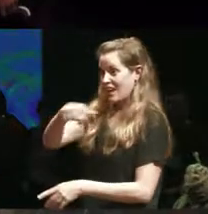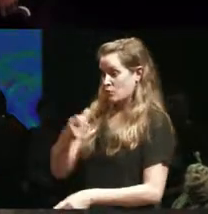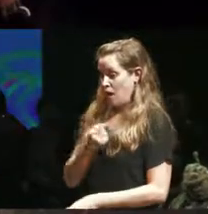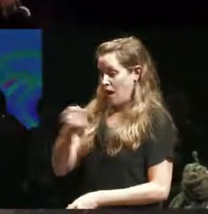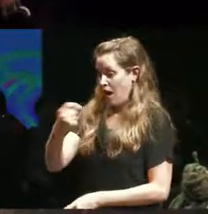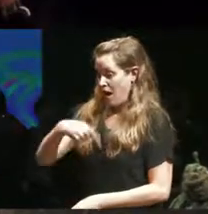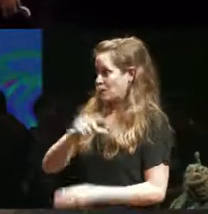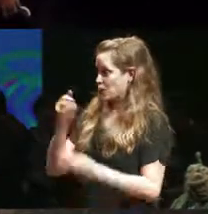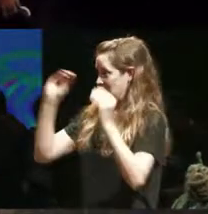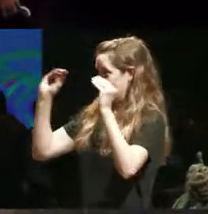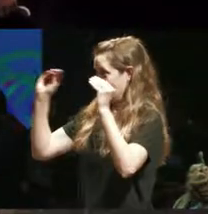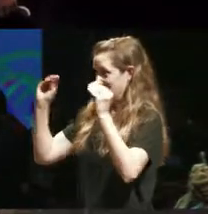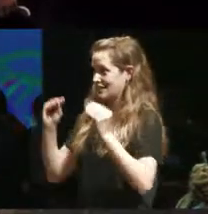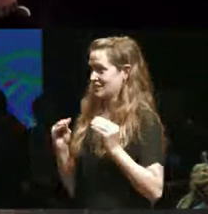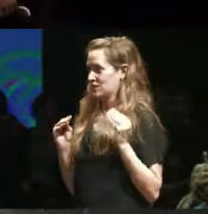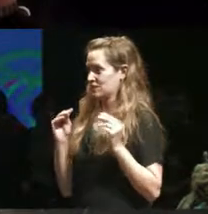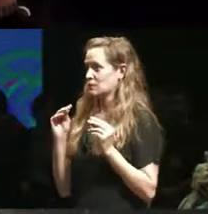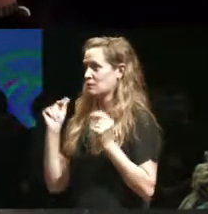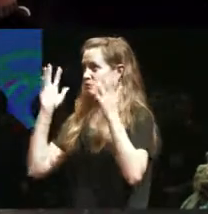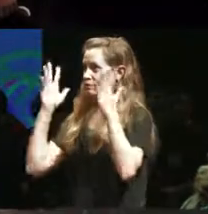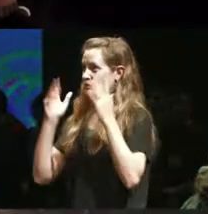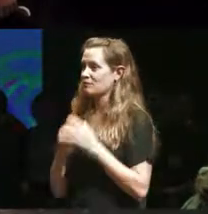I'm hearing you know I heard Kazumi saroja's comment a second ago we have